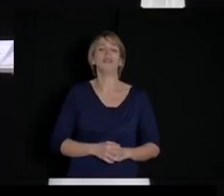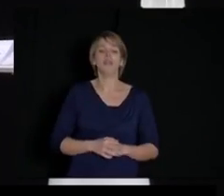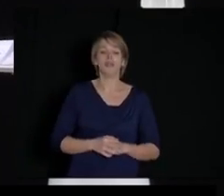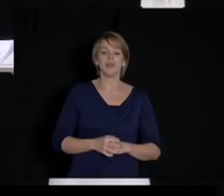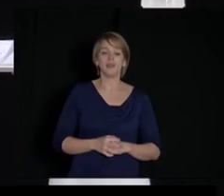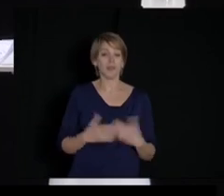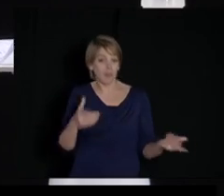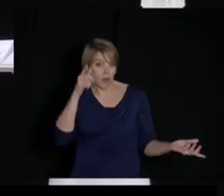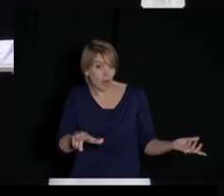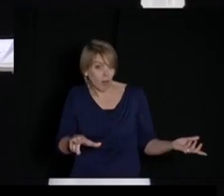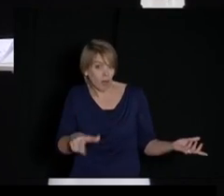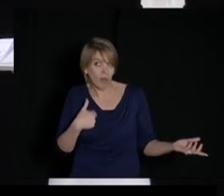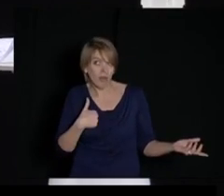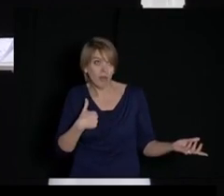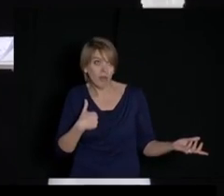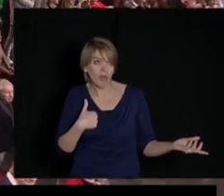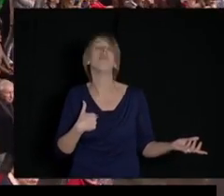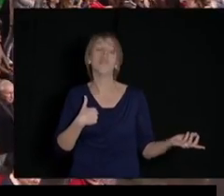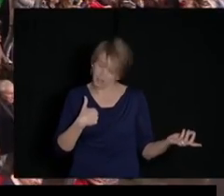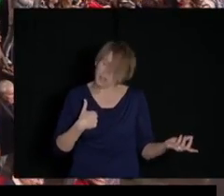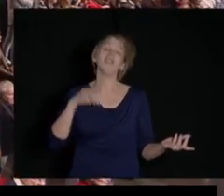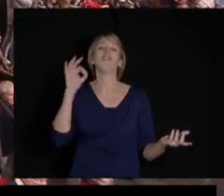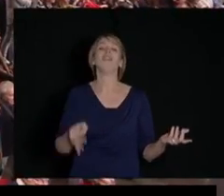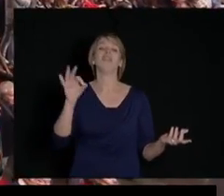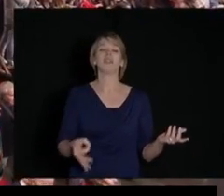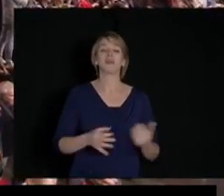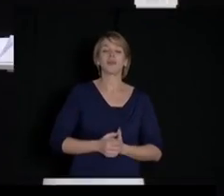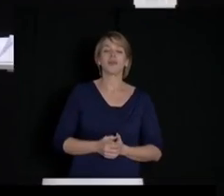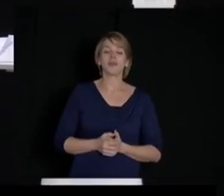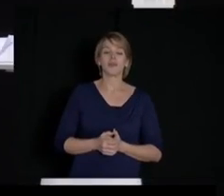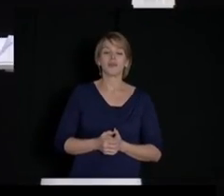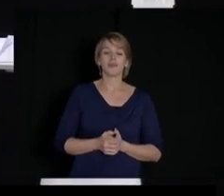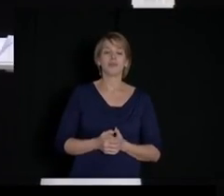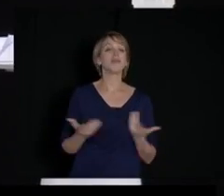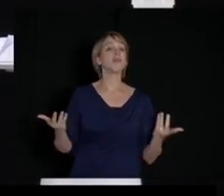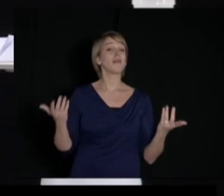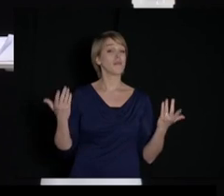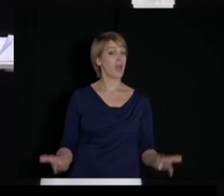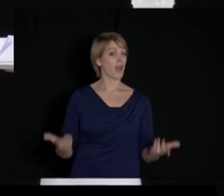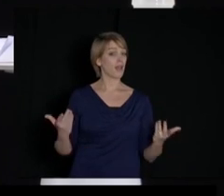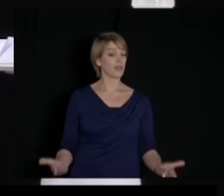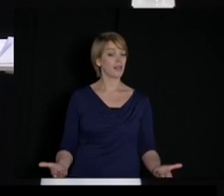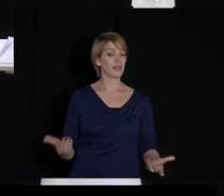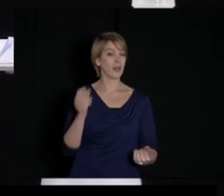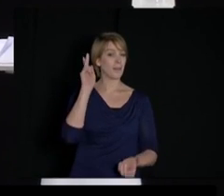Audience: You're in Lyon! In Lyon? Audience: Yes!